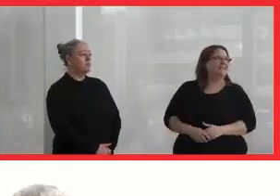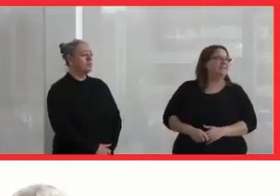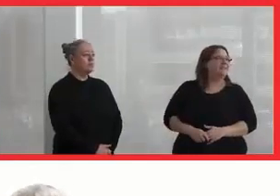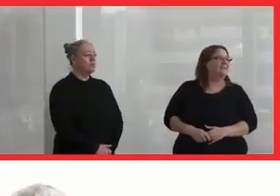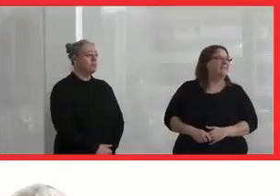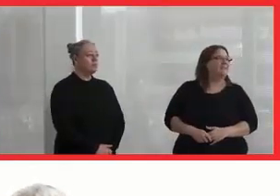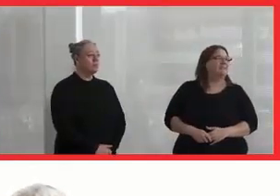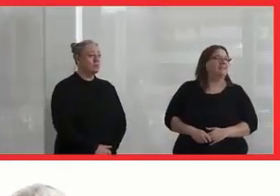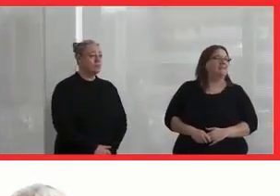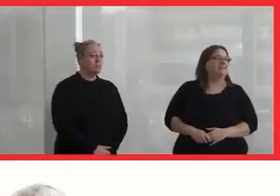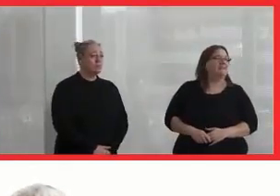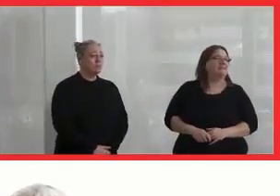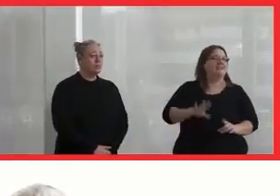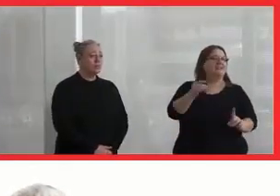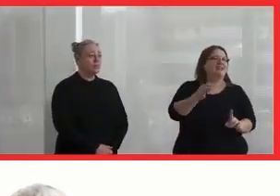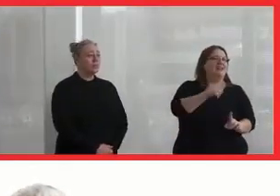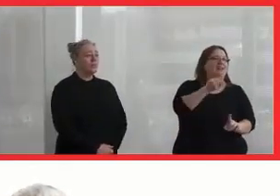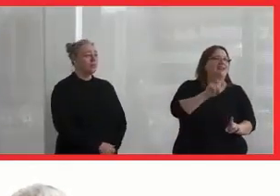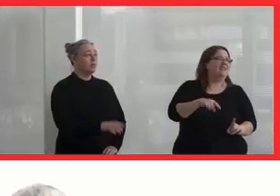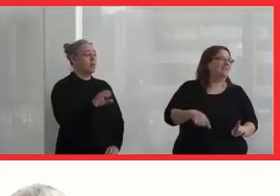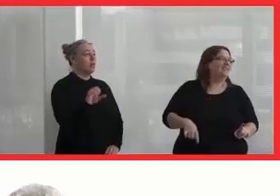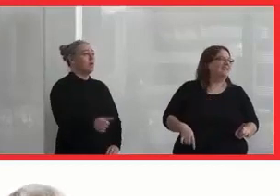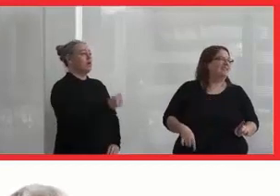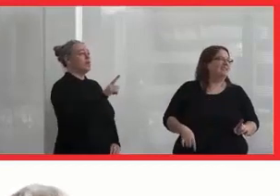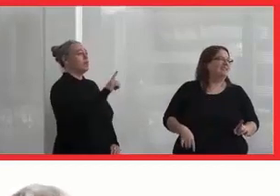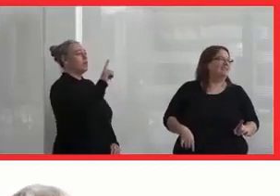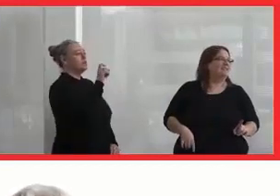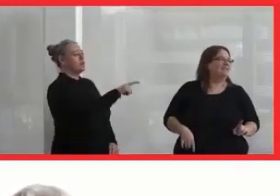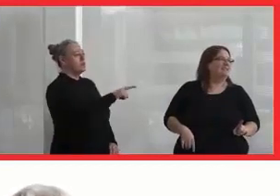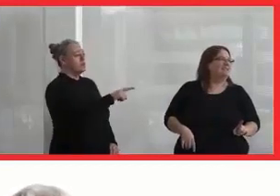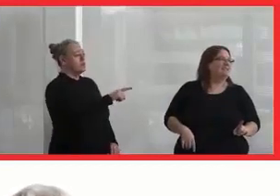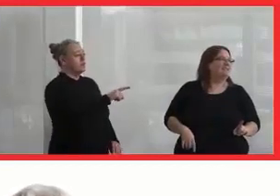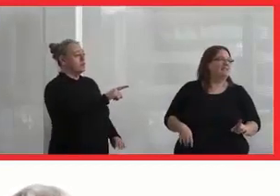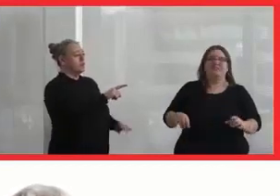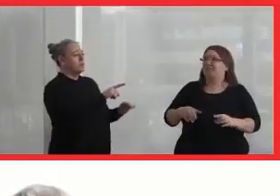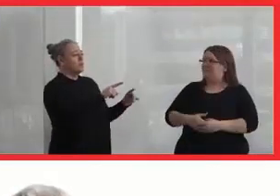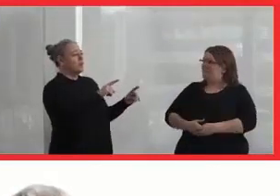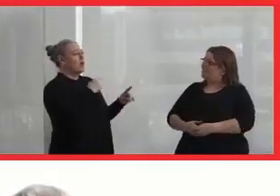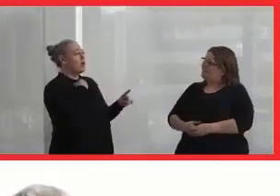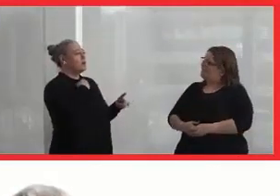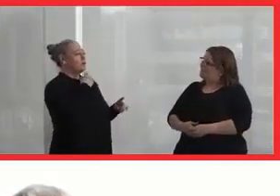Sorry. I have a question. I was just going to say, are there initiatives